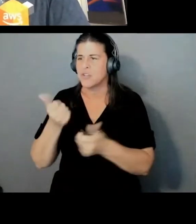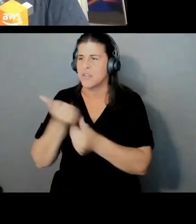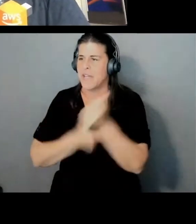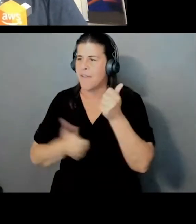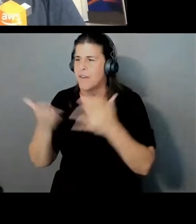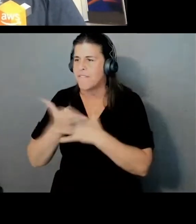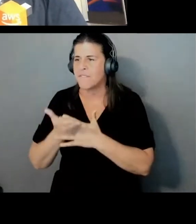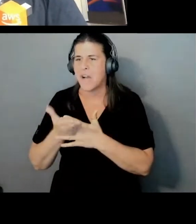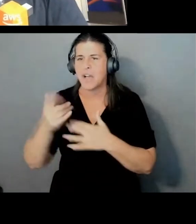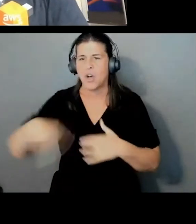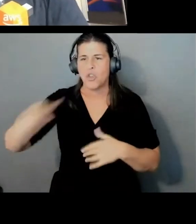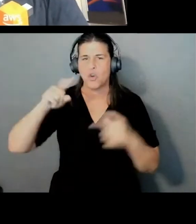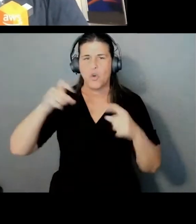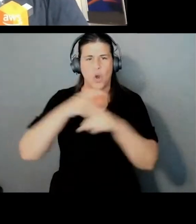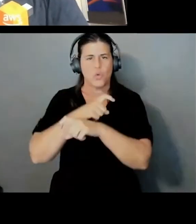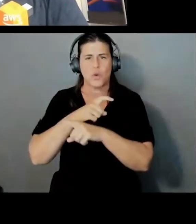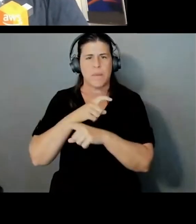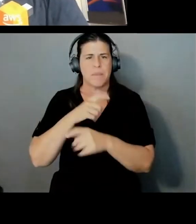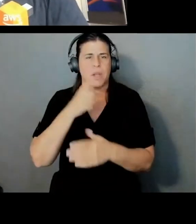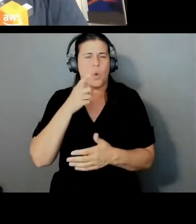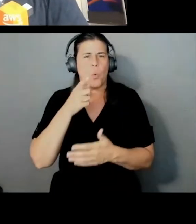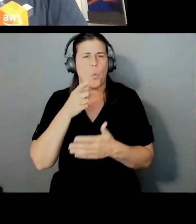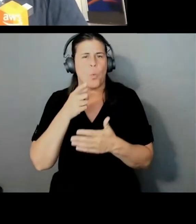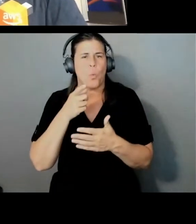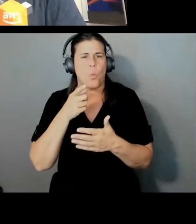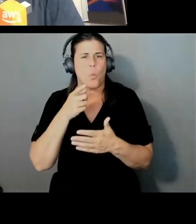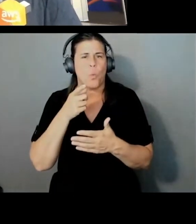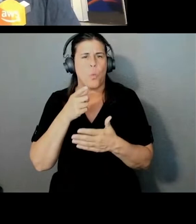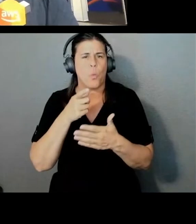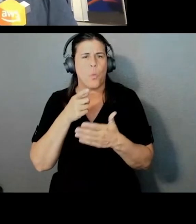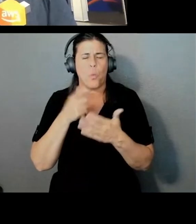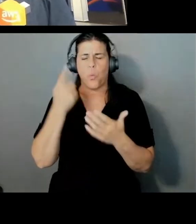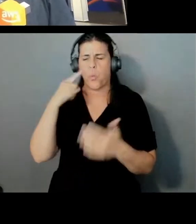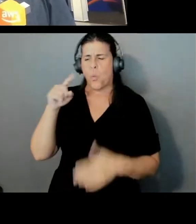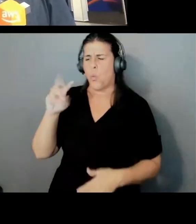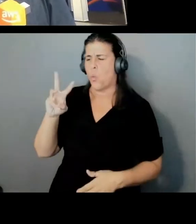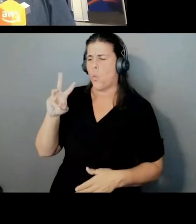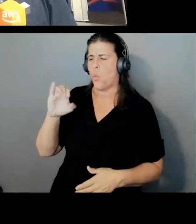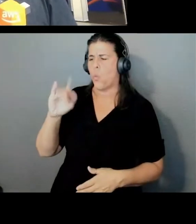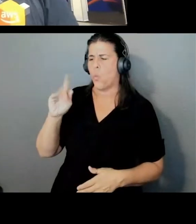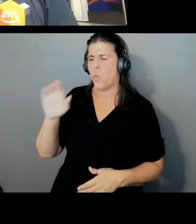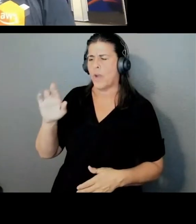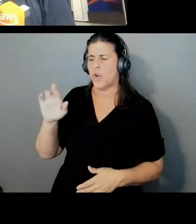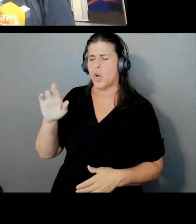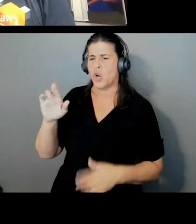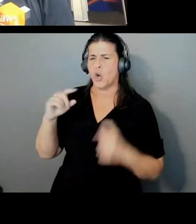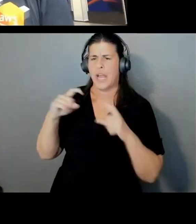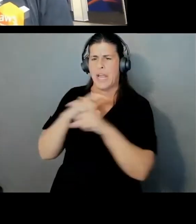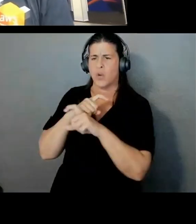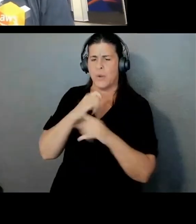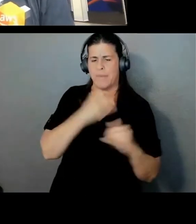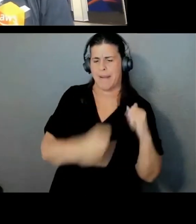What's the Wickr method of encrypting end-to-end? Do you do it for every message?